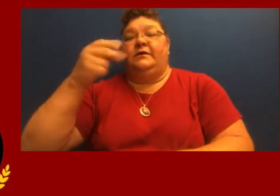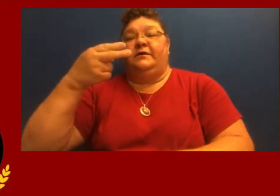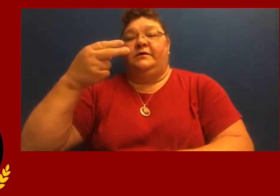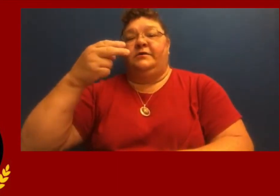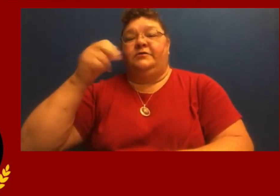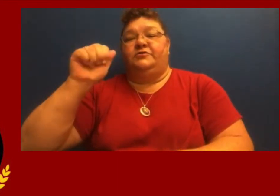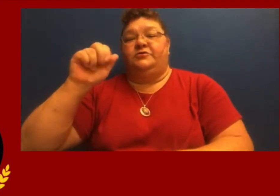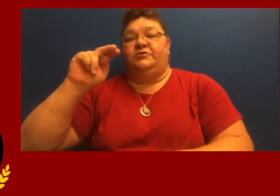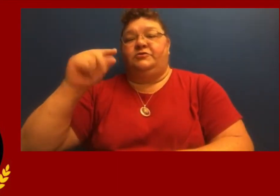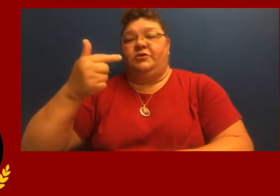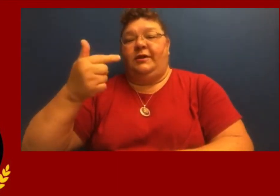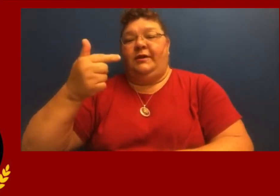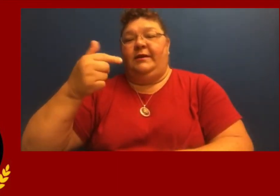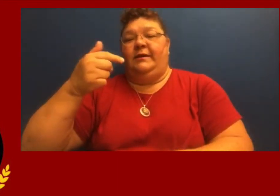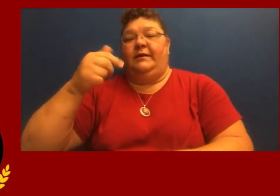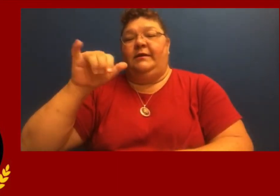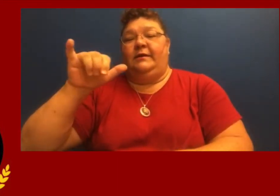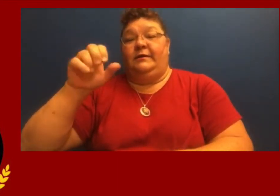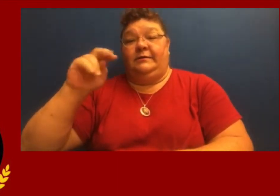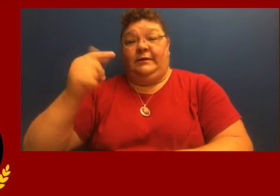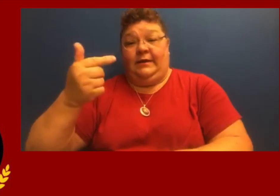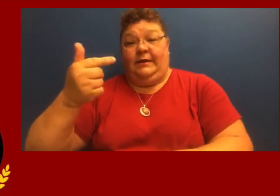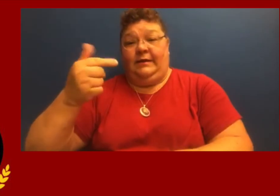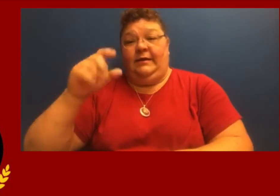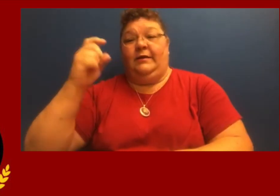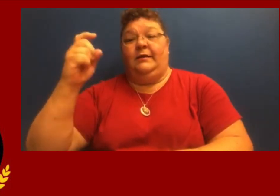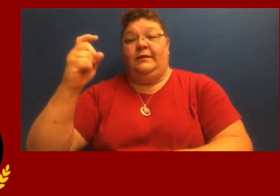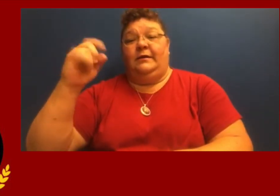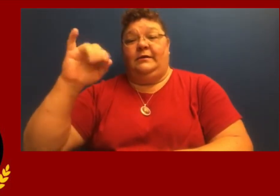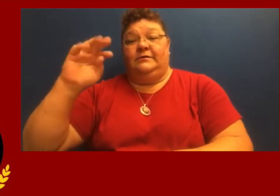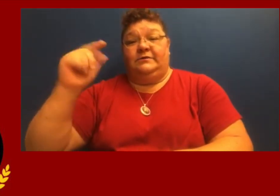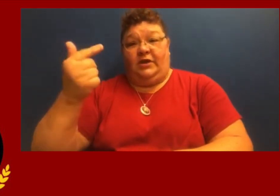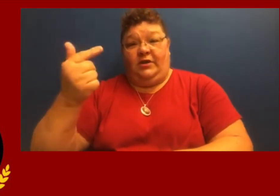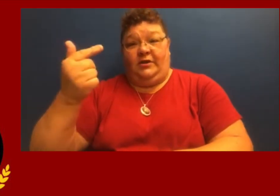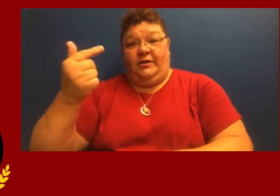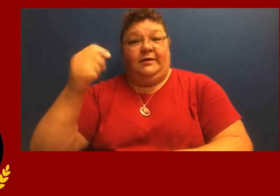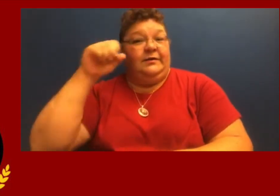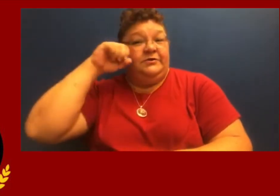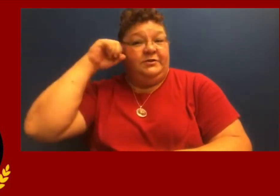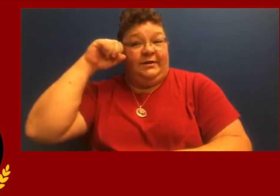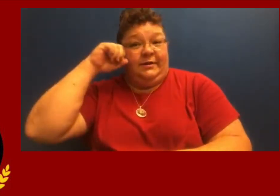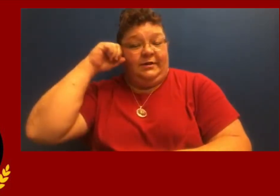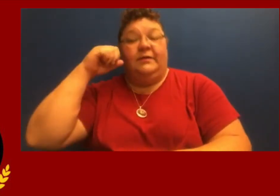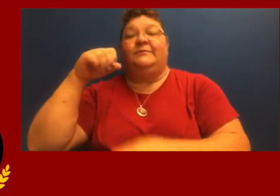We have Shangyeng Xiong, a senior.